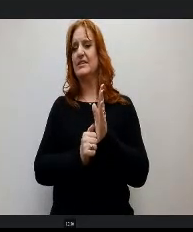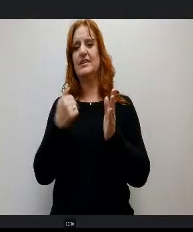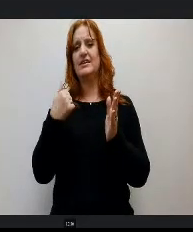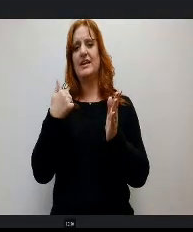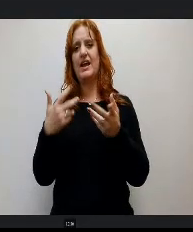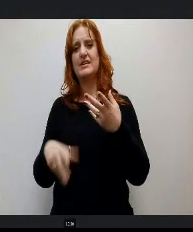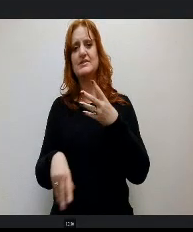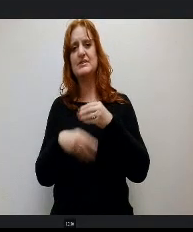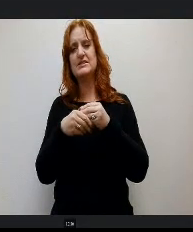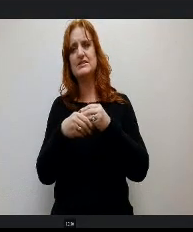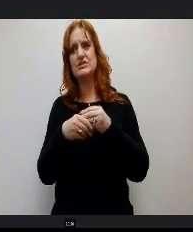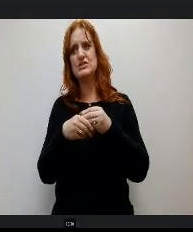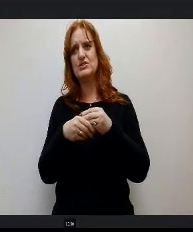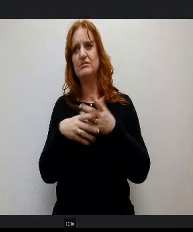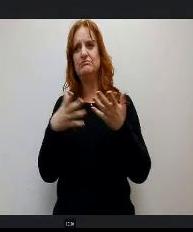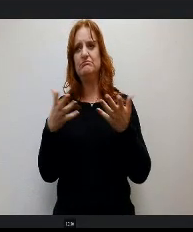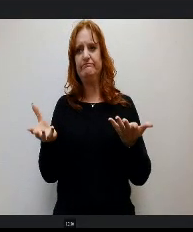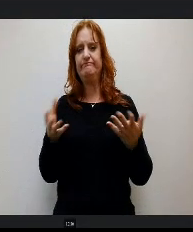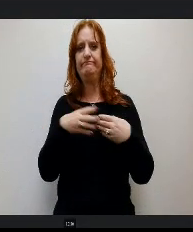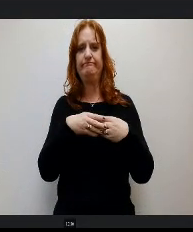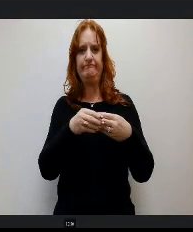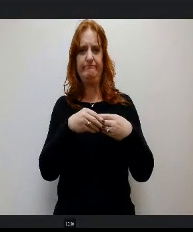Leeway to public agencies to.